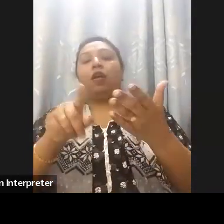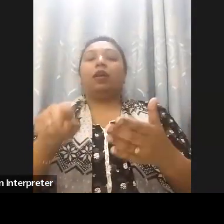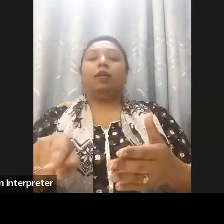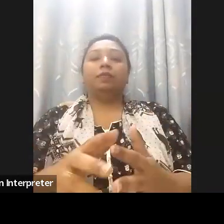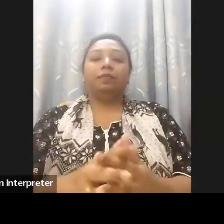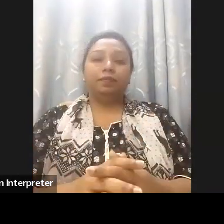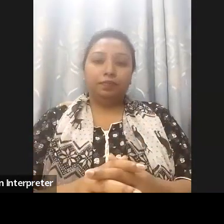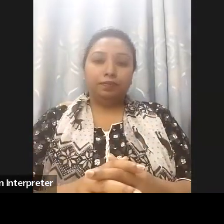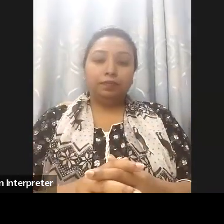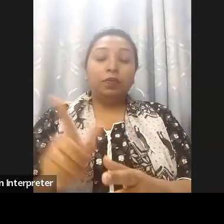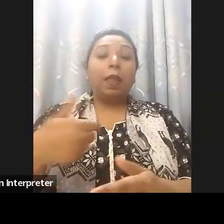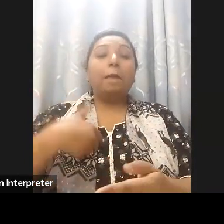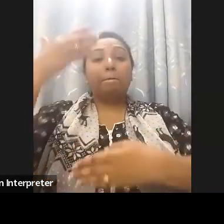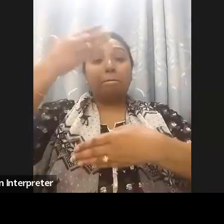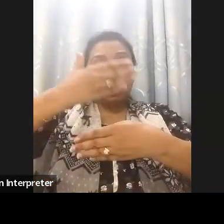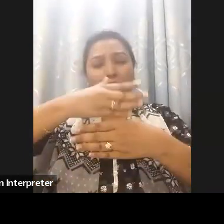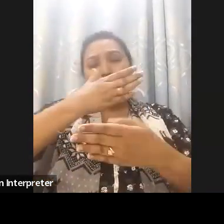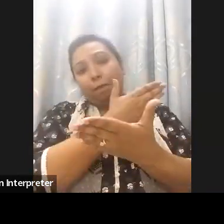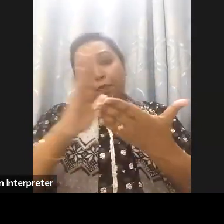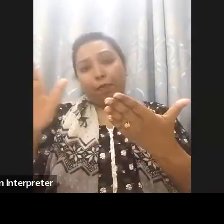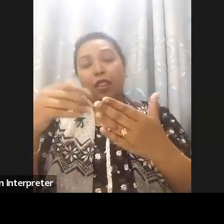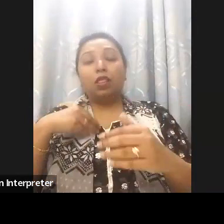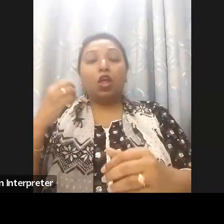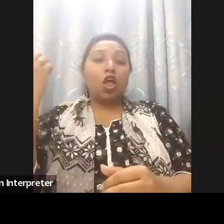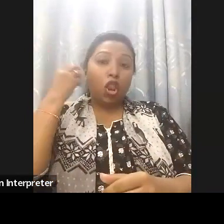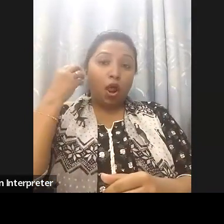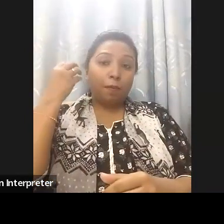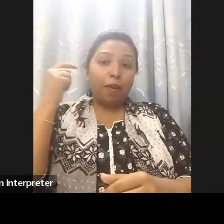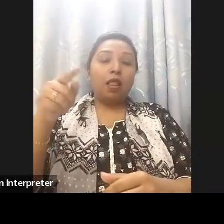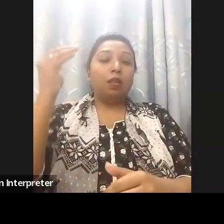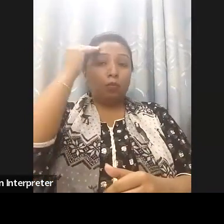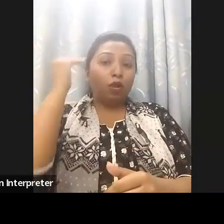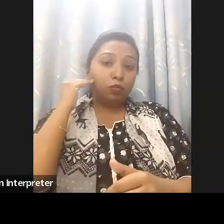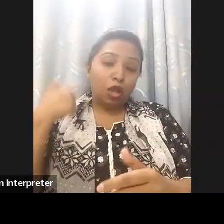barriers, promote equal opportunities and empower individuals with disabilities to fully participate